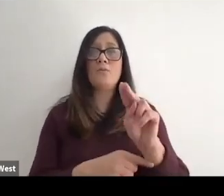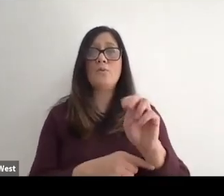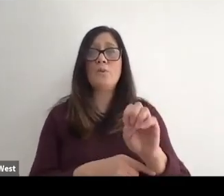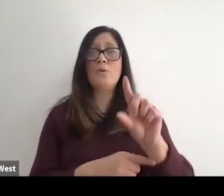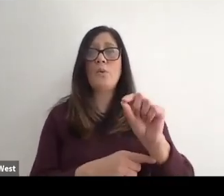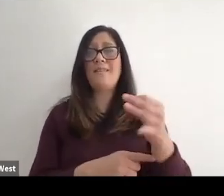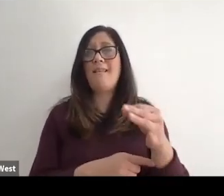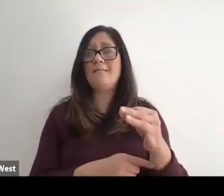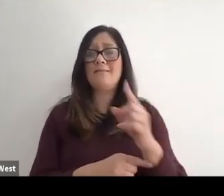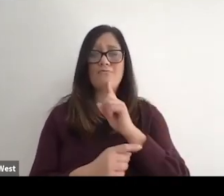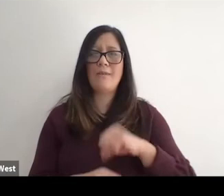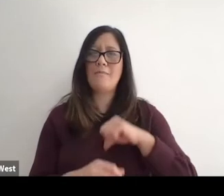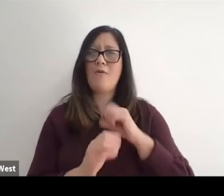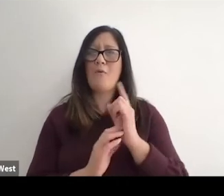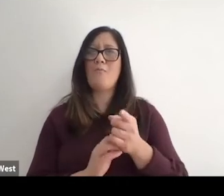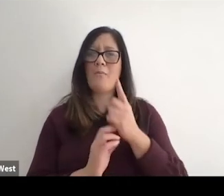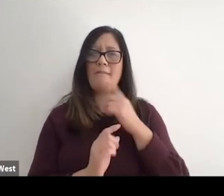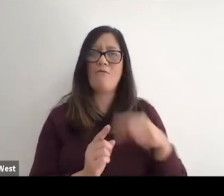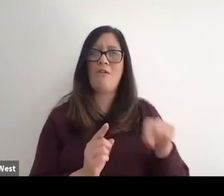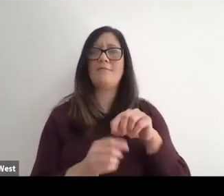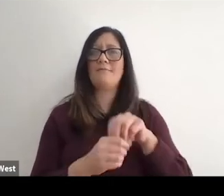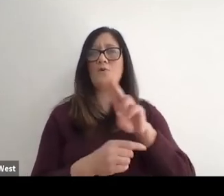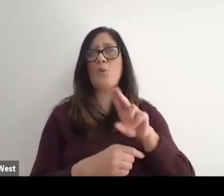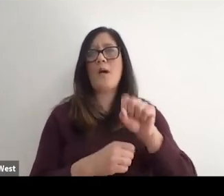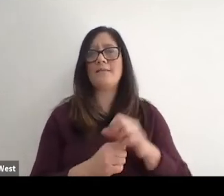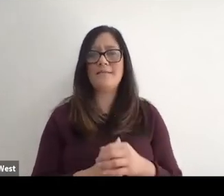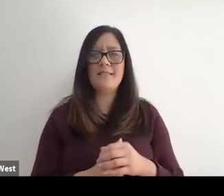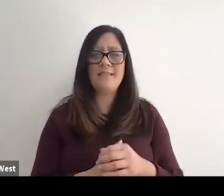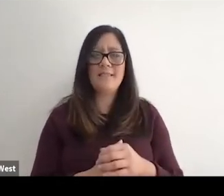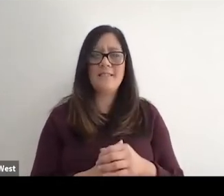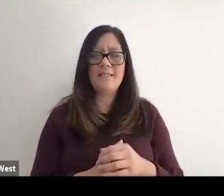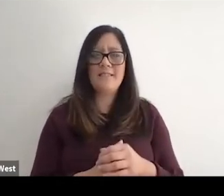And it was another really proud moment for the Paralympic movement here in the US.